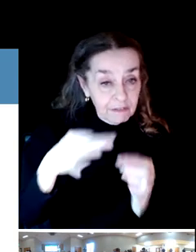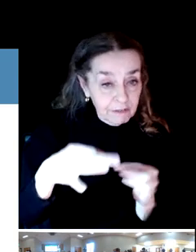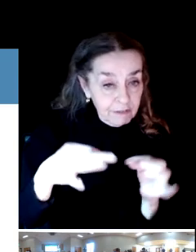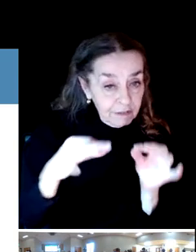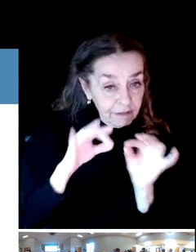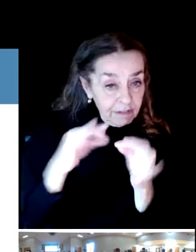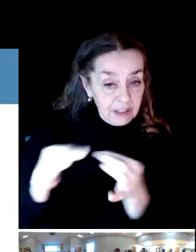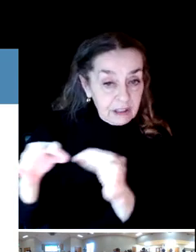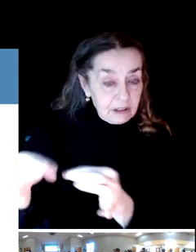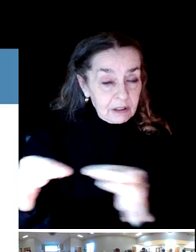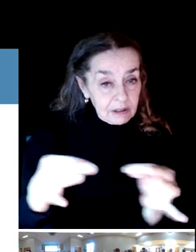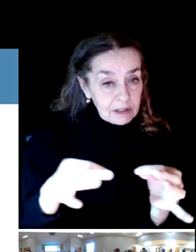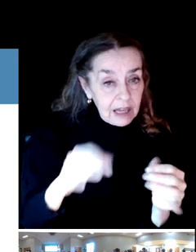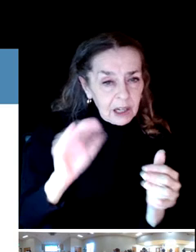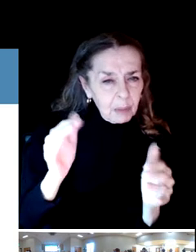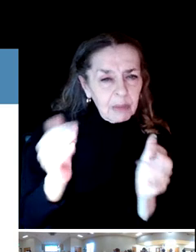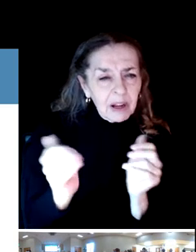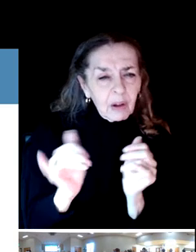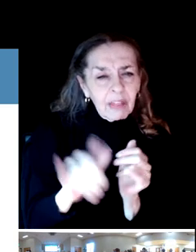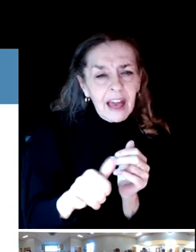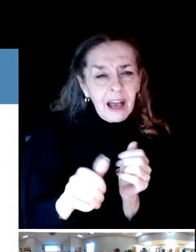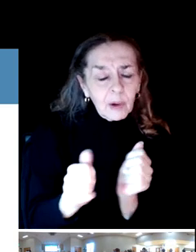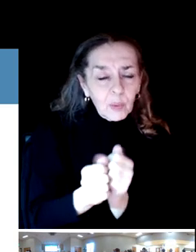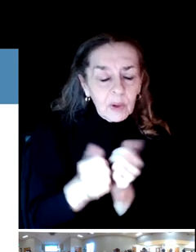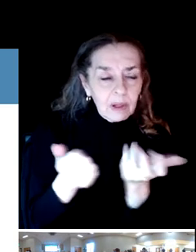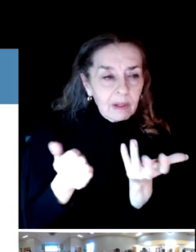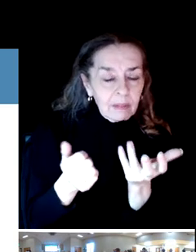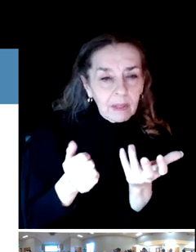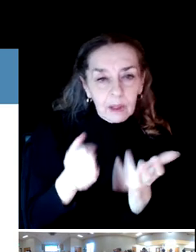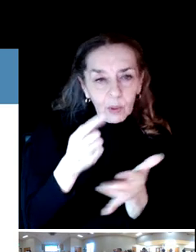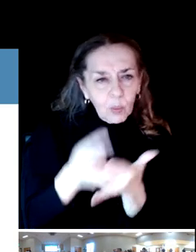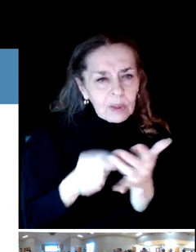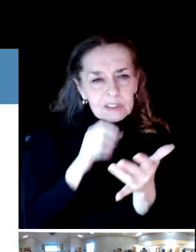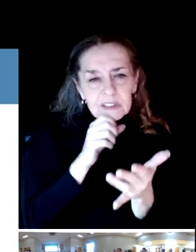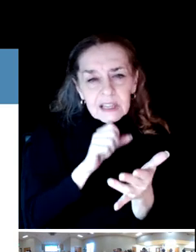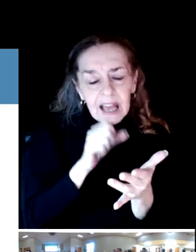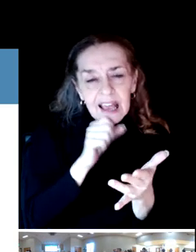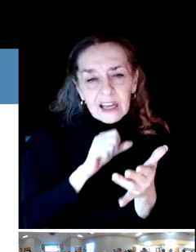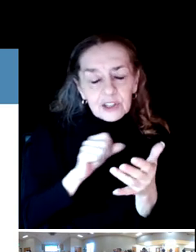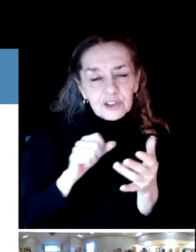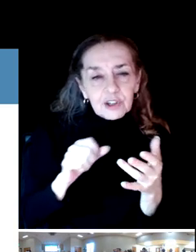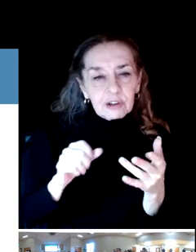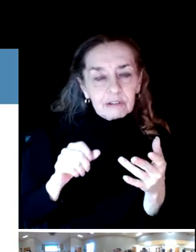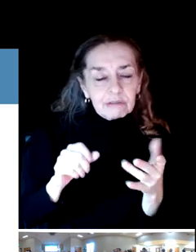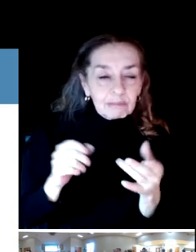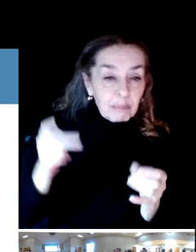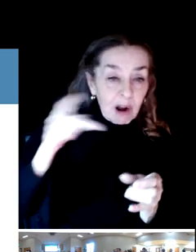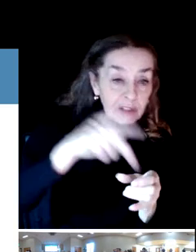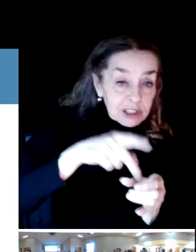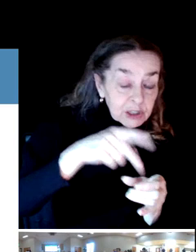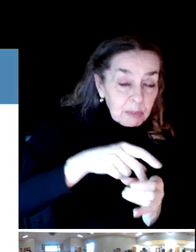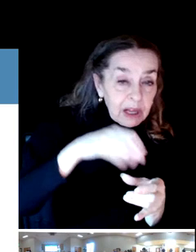to the age of young, youth sports participants and say, do these youth sports participants,